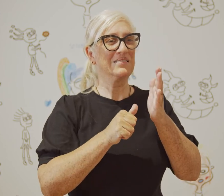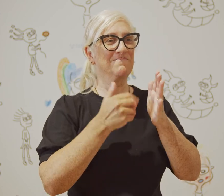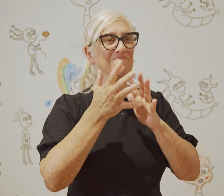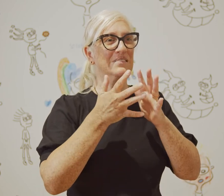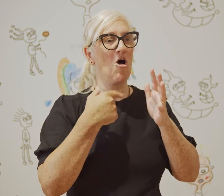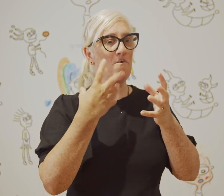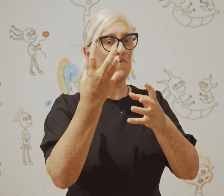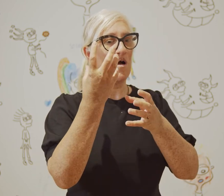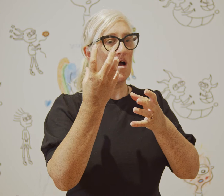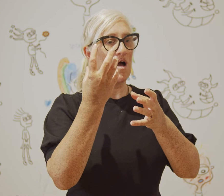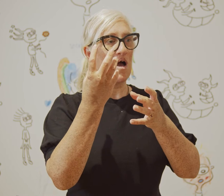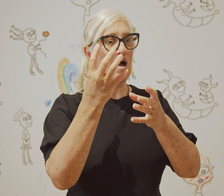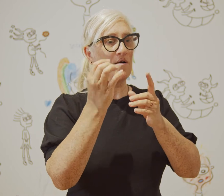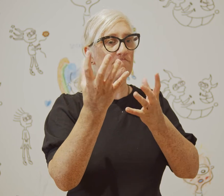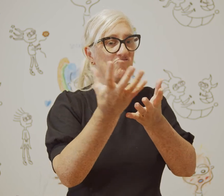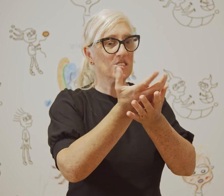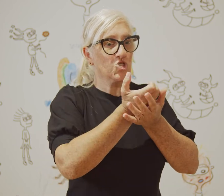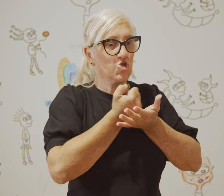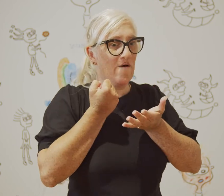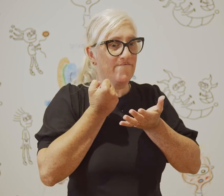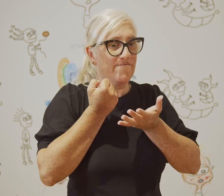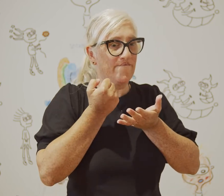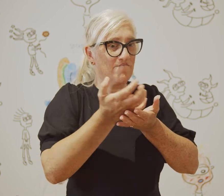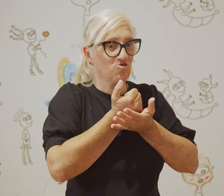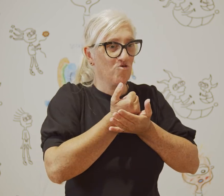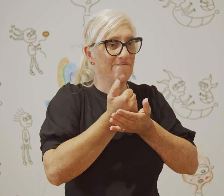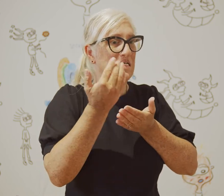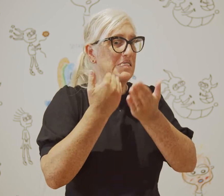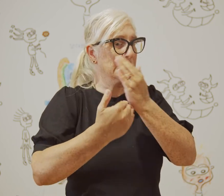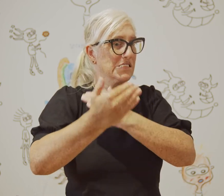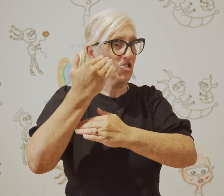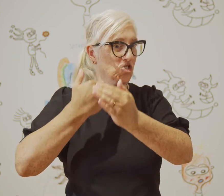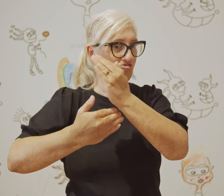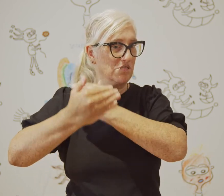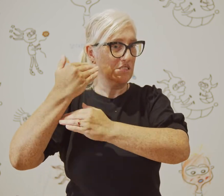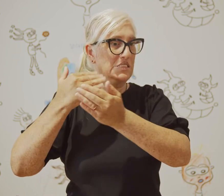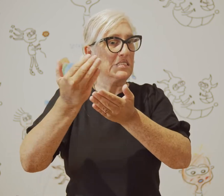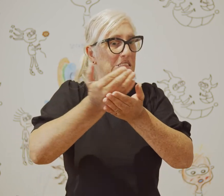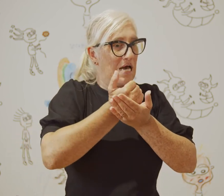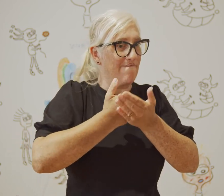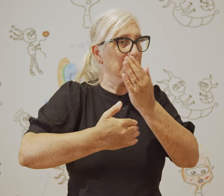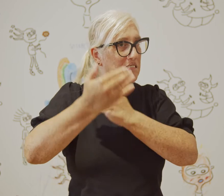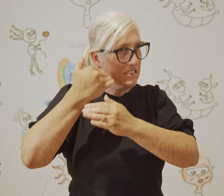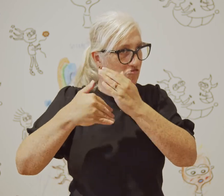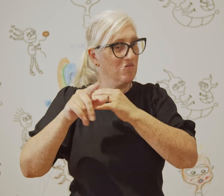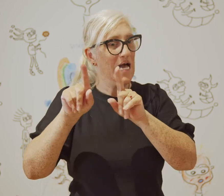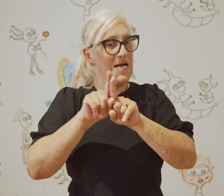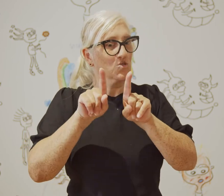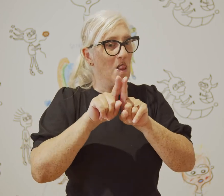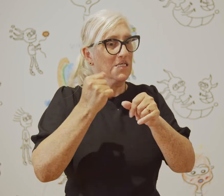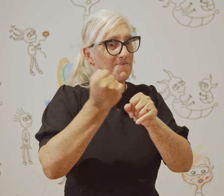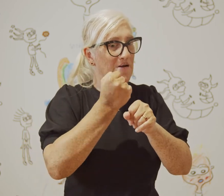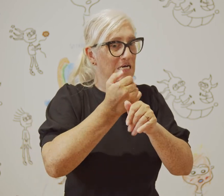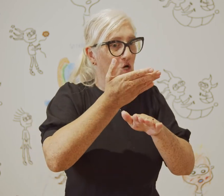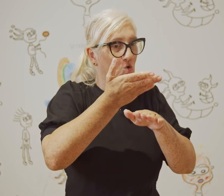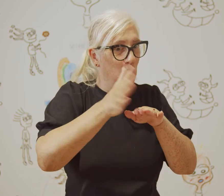To me the role of an artist is to preserve our history whilst also